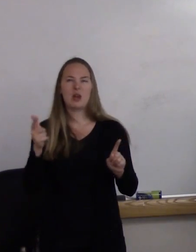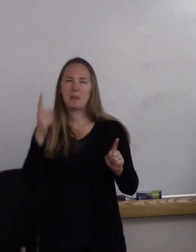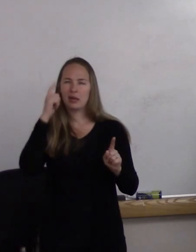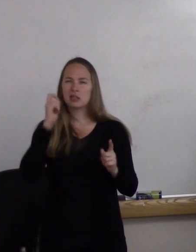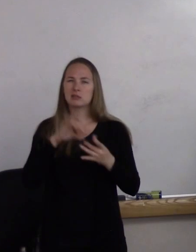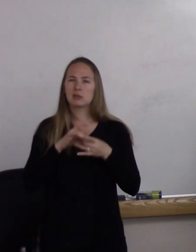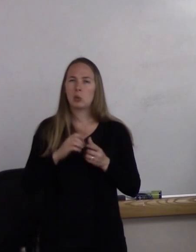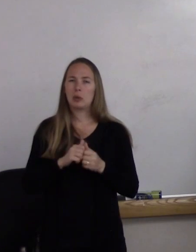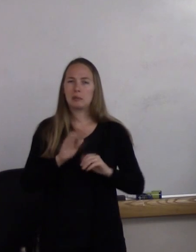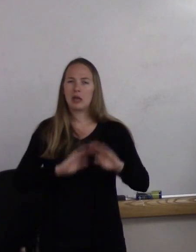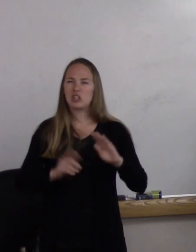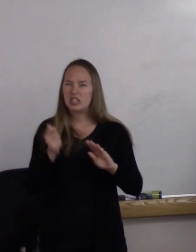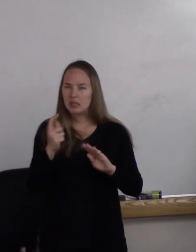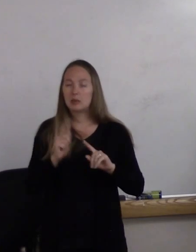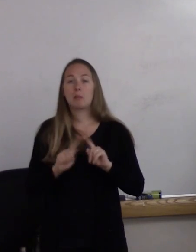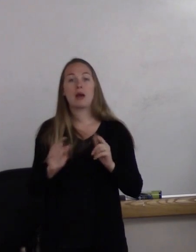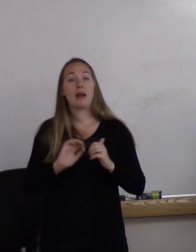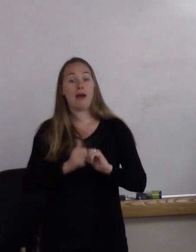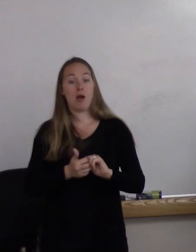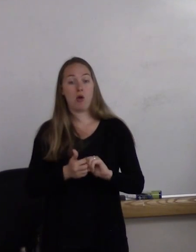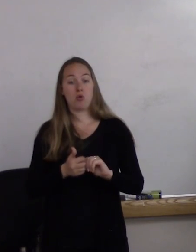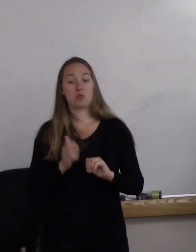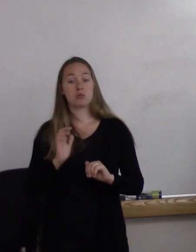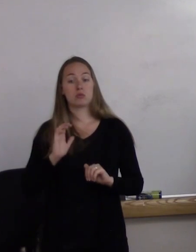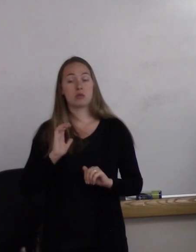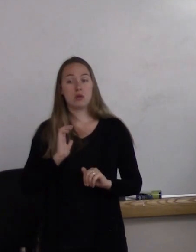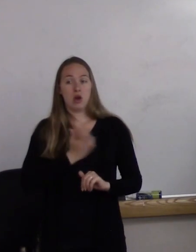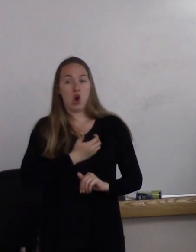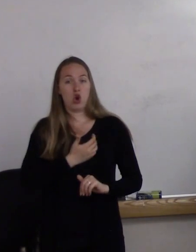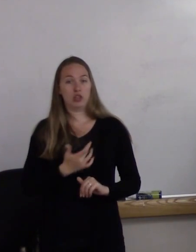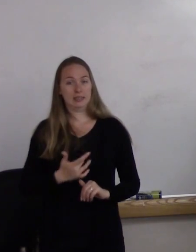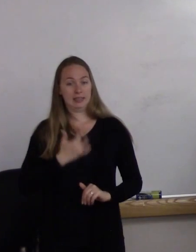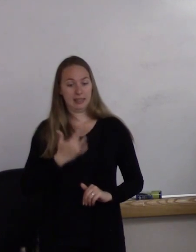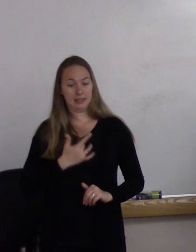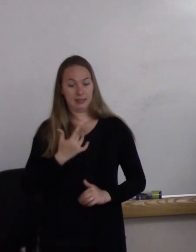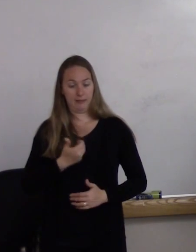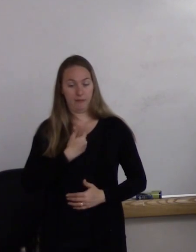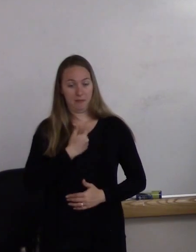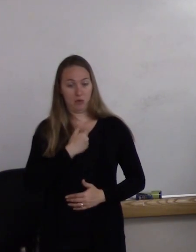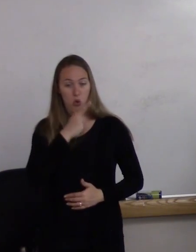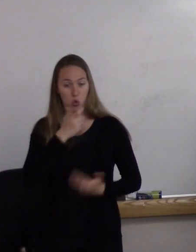but it's really how we interpret our sense of self. Who we are.